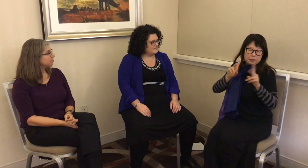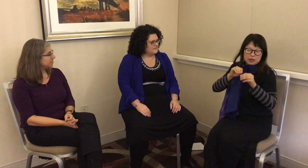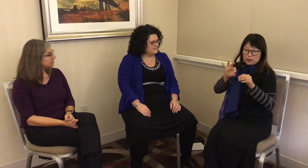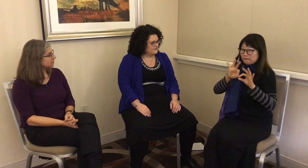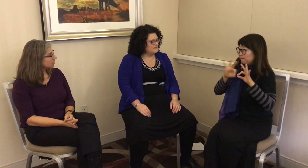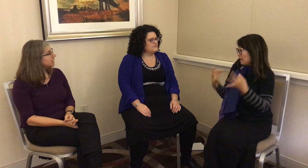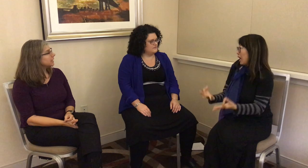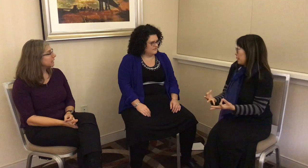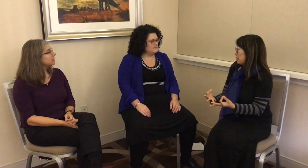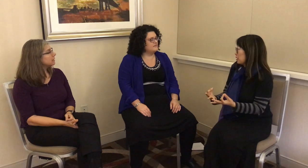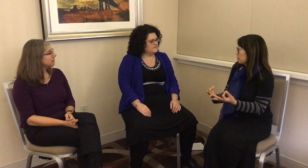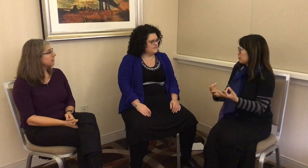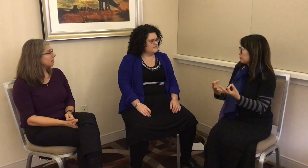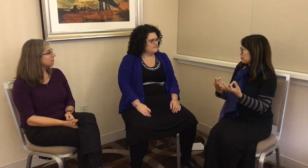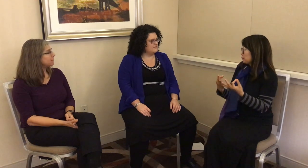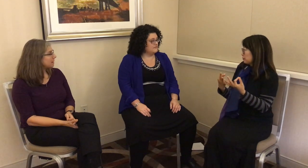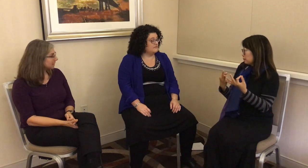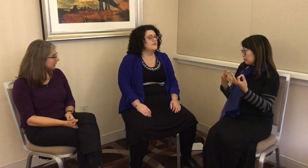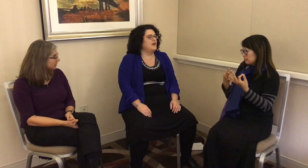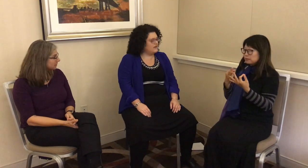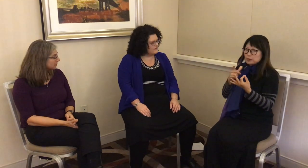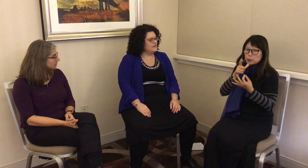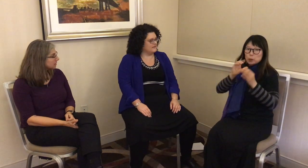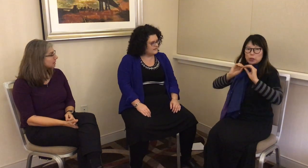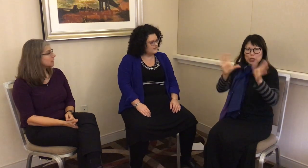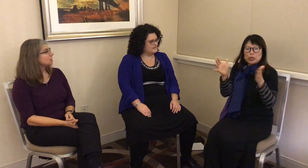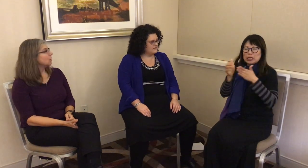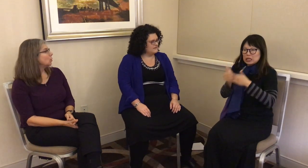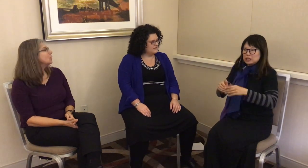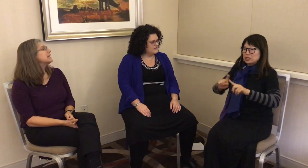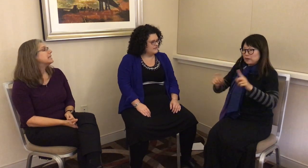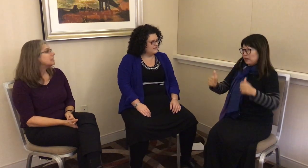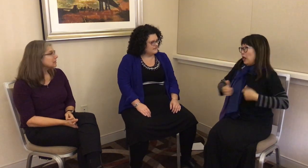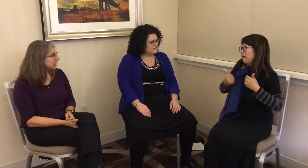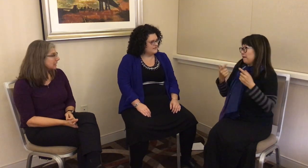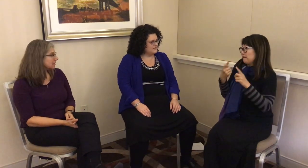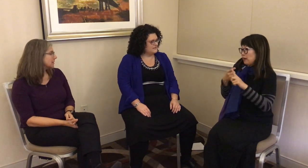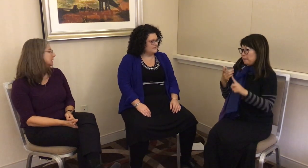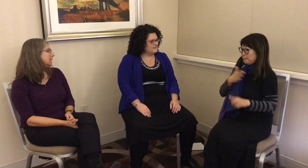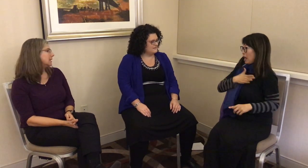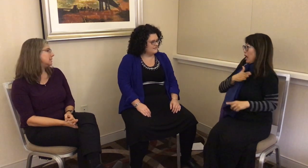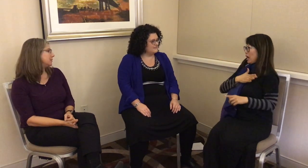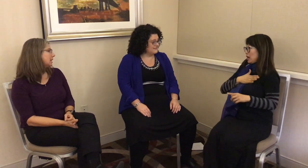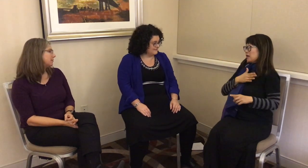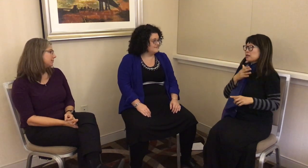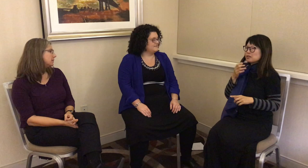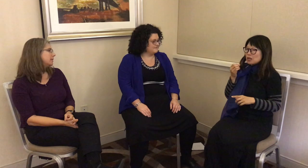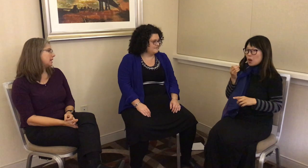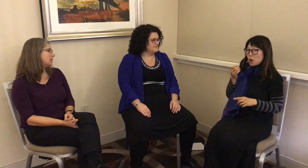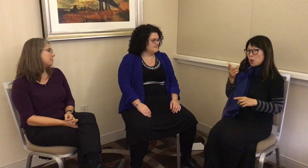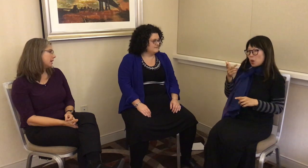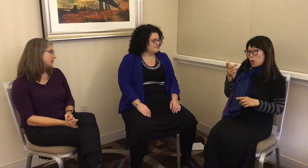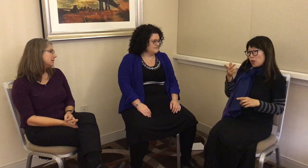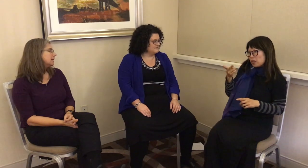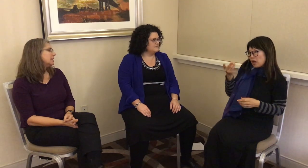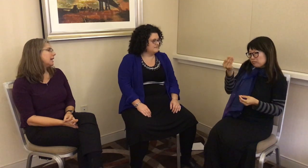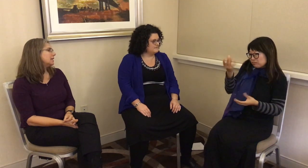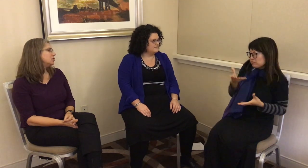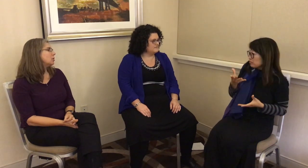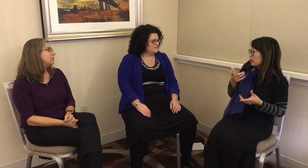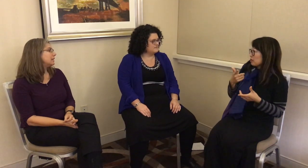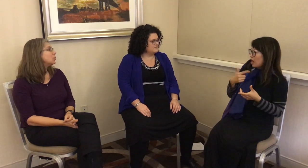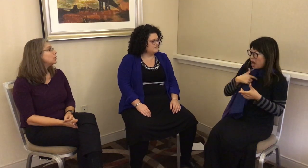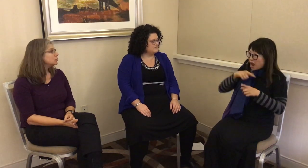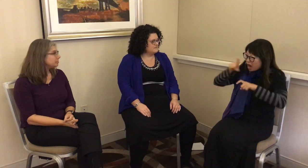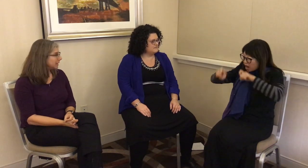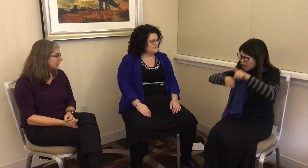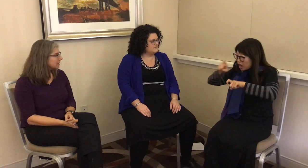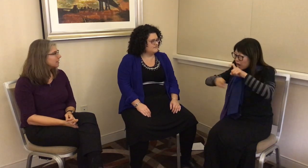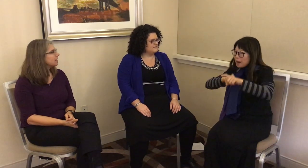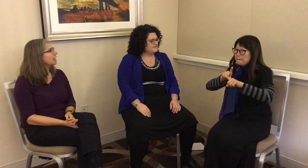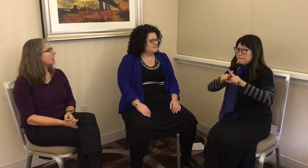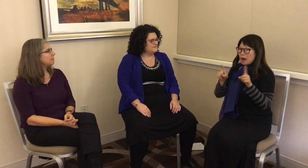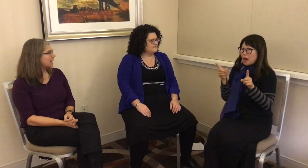people in their family who clearly lead a different life than mine. They told me about